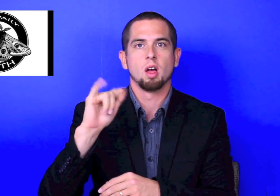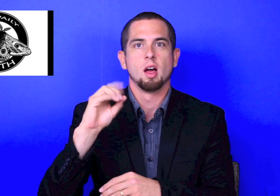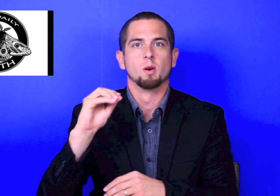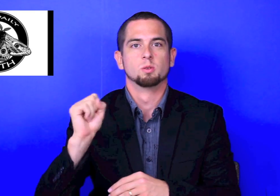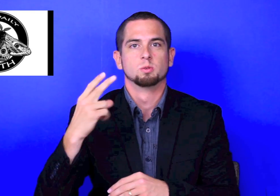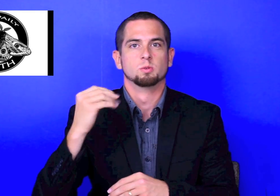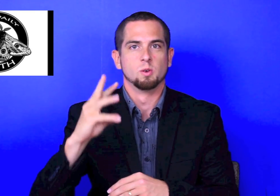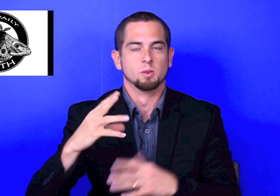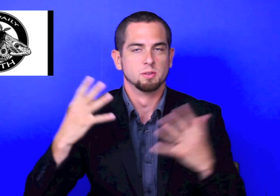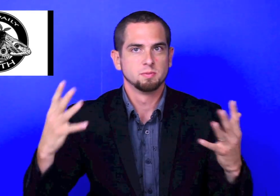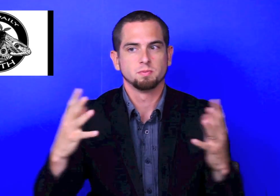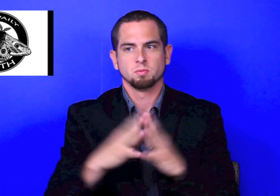This is a new ASL Radio show.